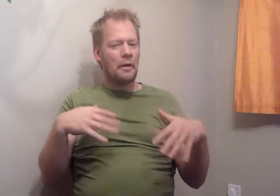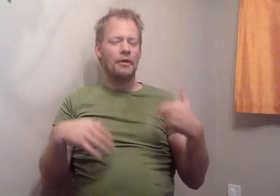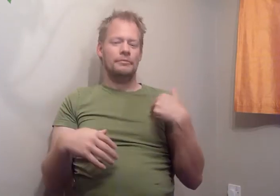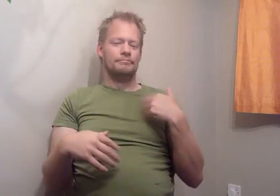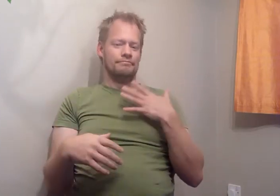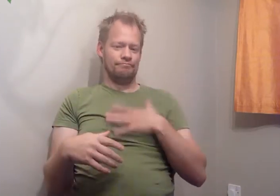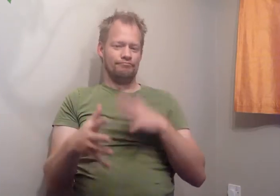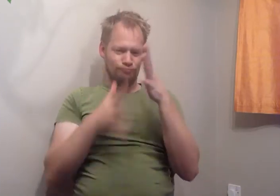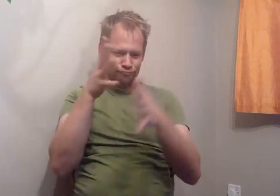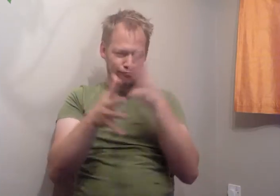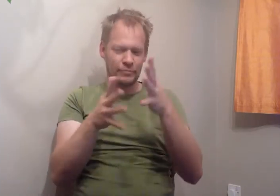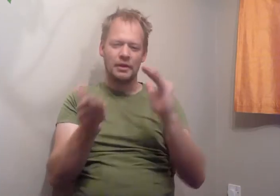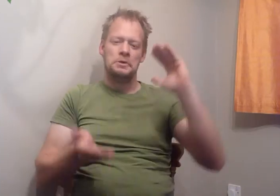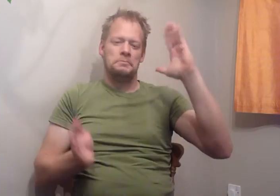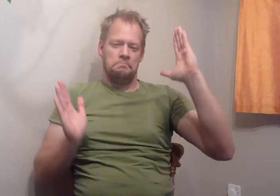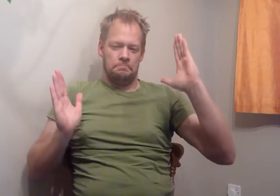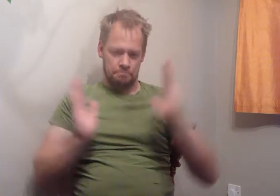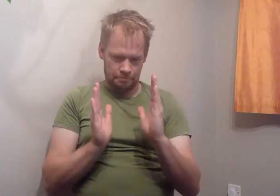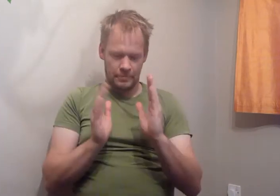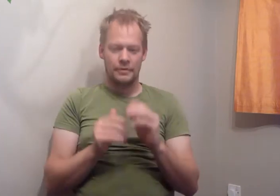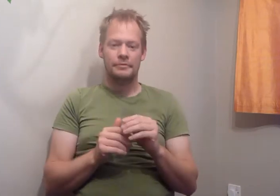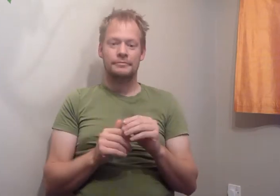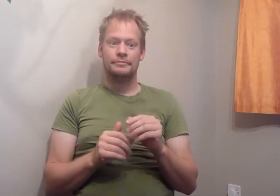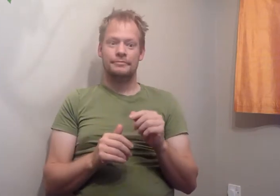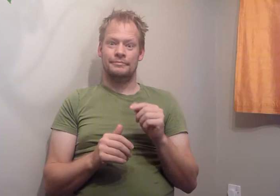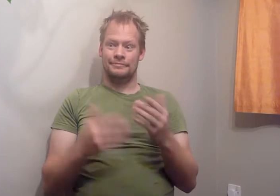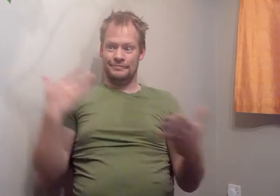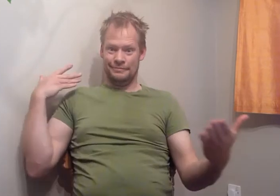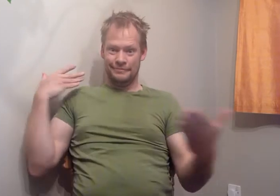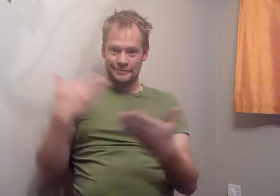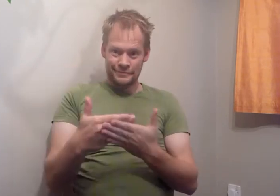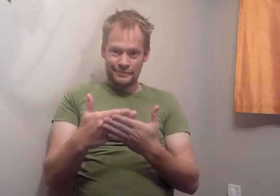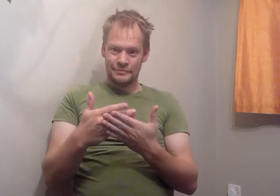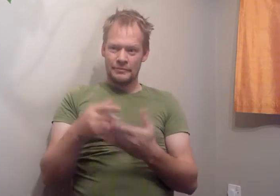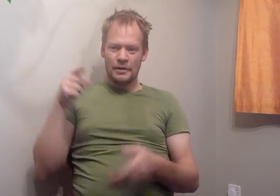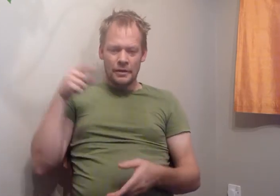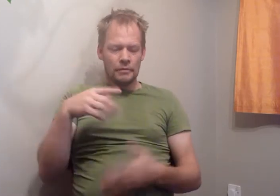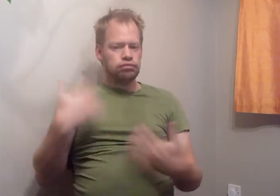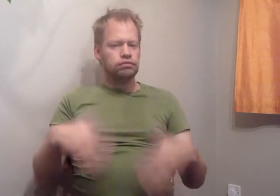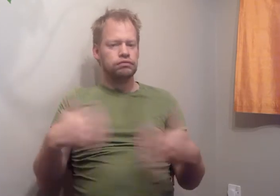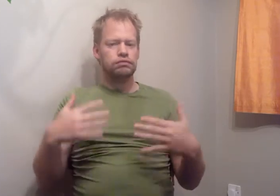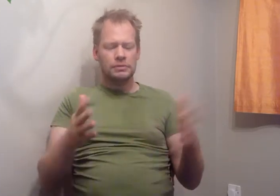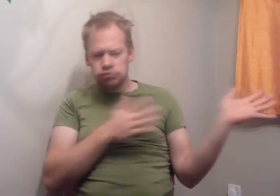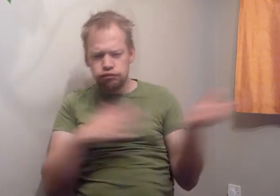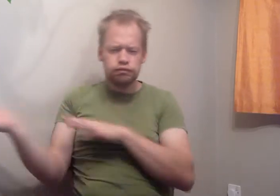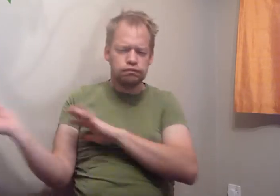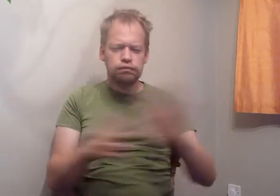This is his message in brief. Up until now, the sea has been rough.